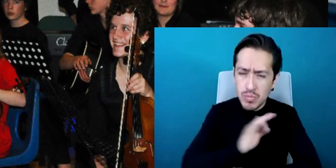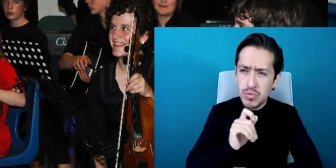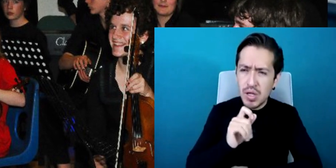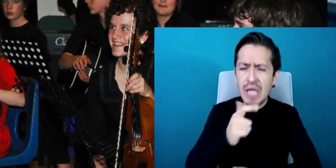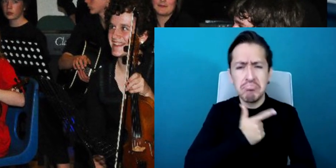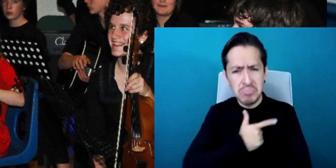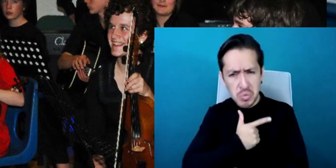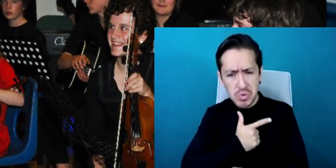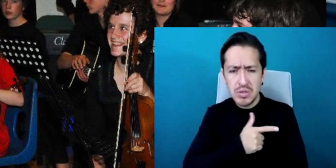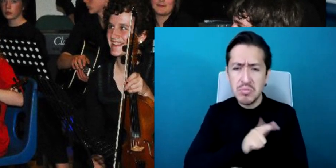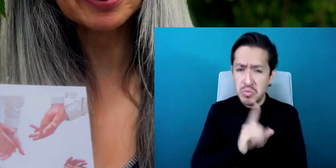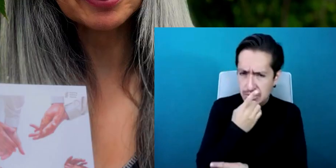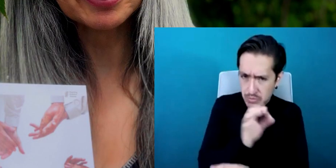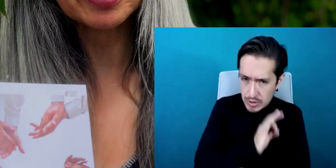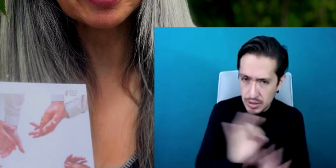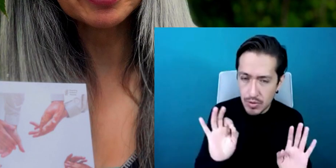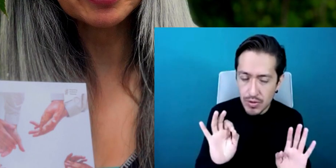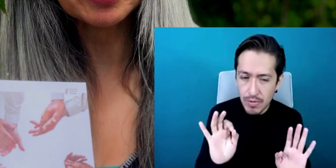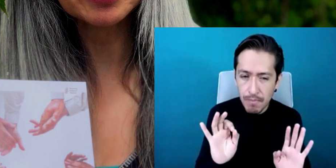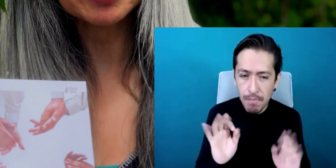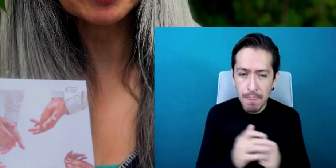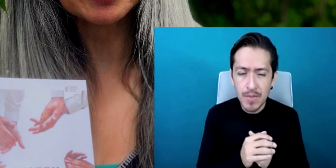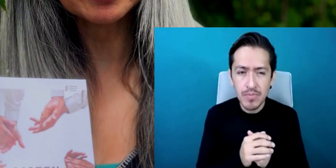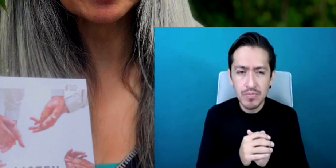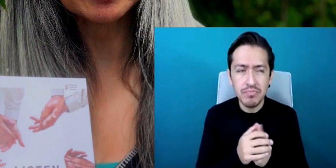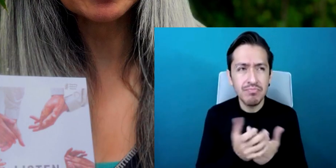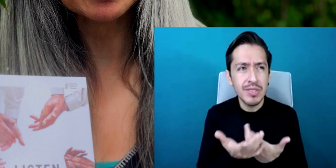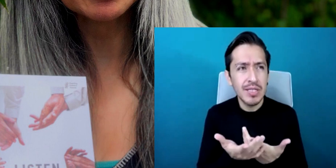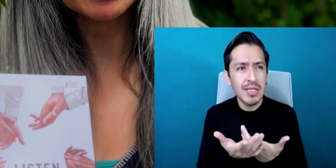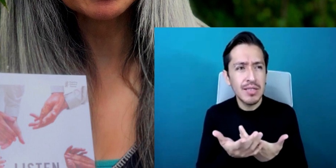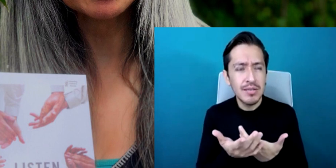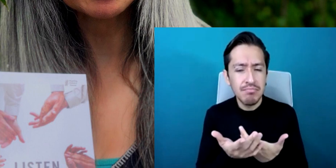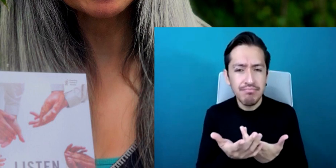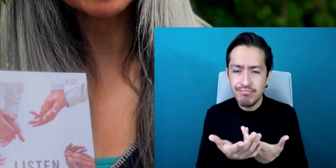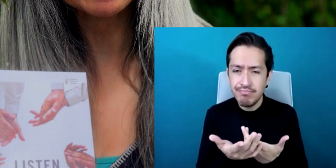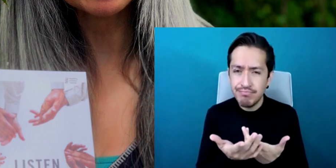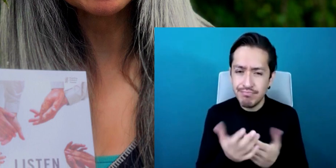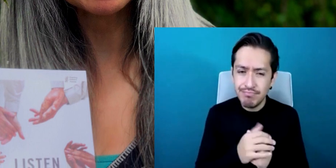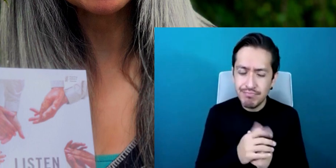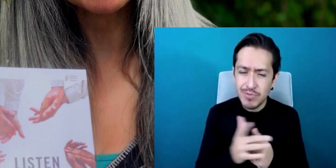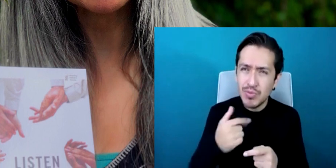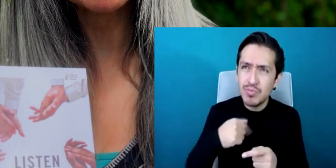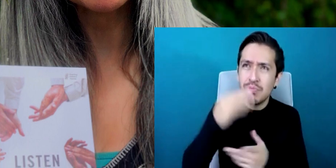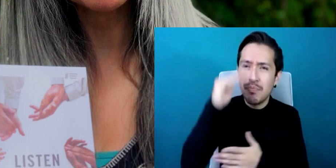sort of creating an assumption of something and it's such a dangerous thing when we don't give